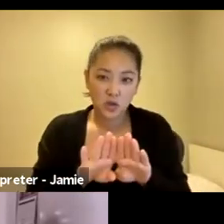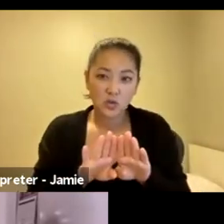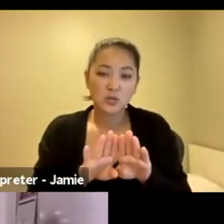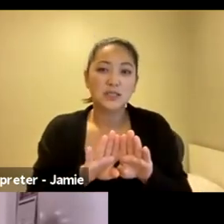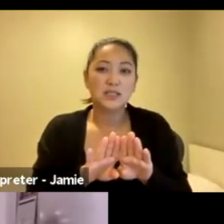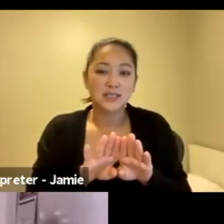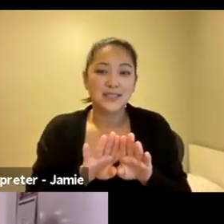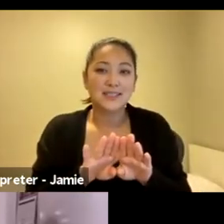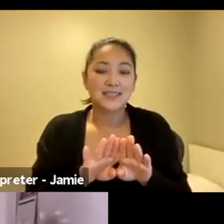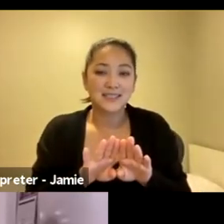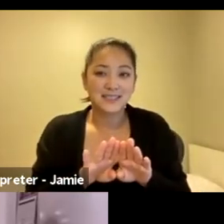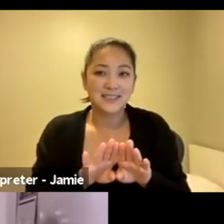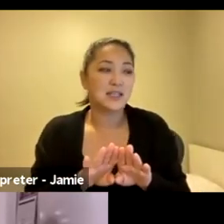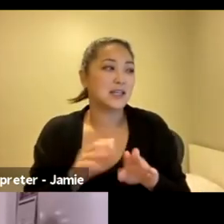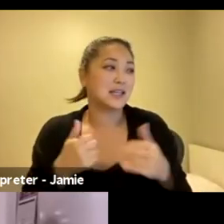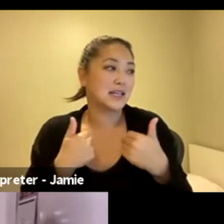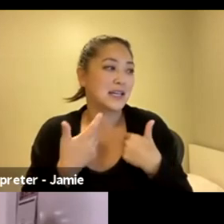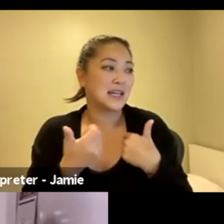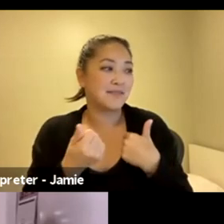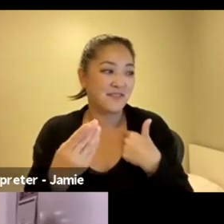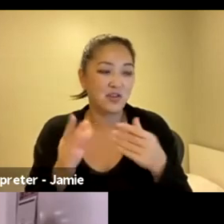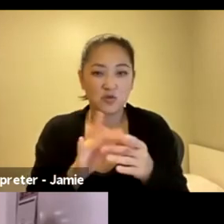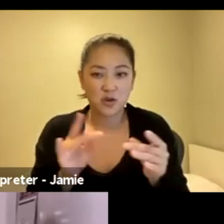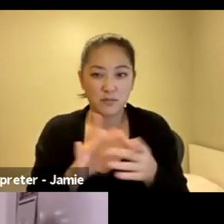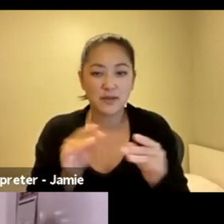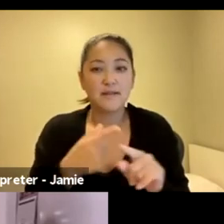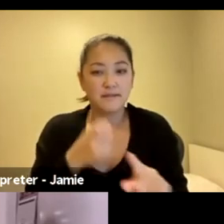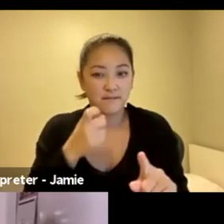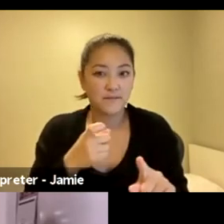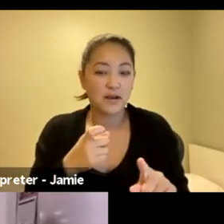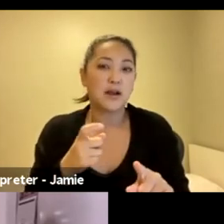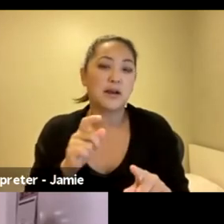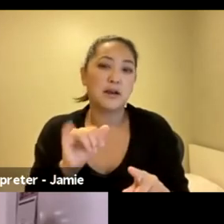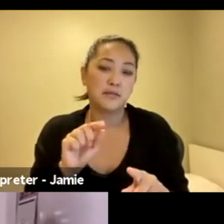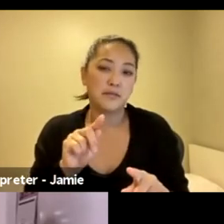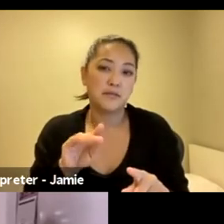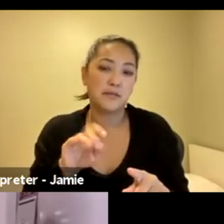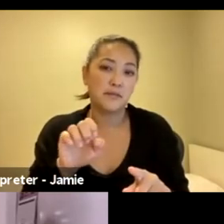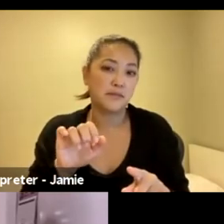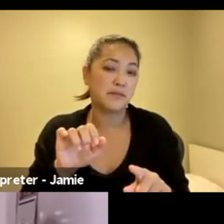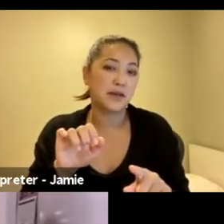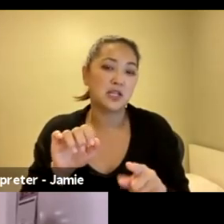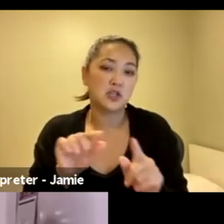we're going to have a few words from imagineNATIVE's cultural advisor, the lovely and beautiful, Grandmother Pauline Shirt.